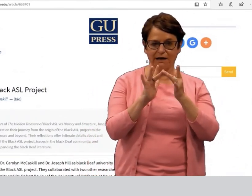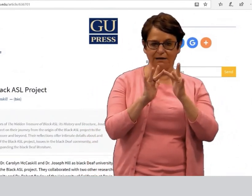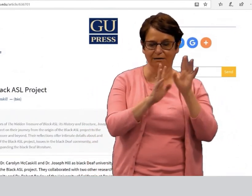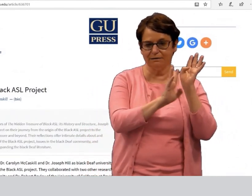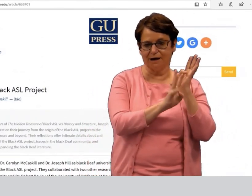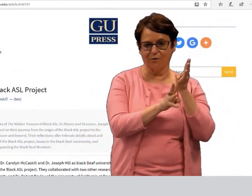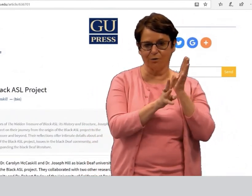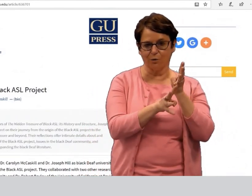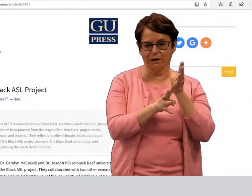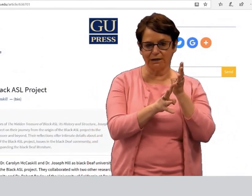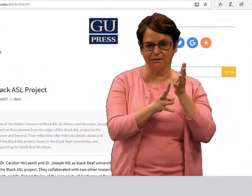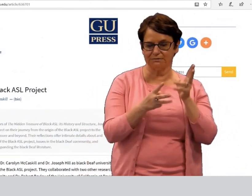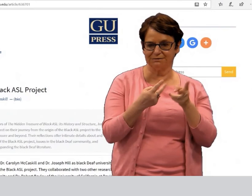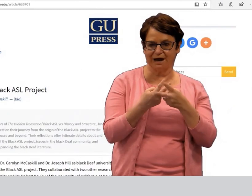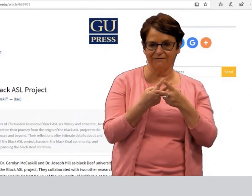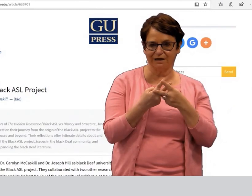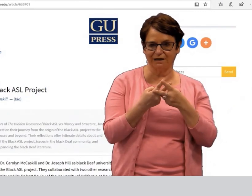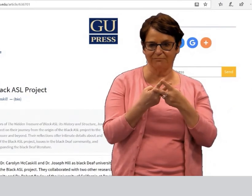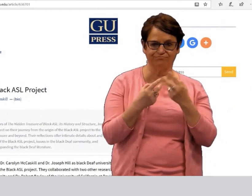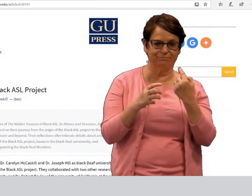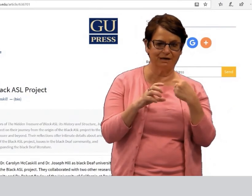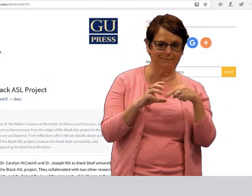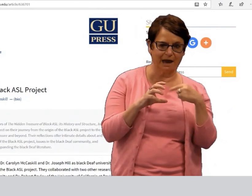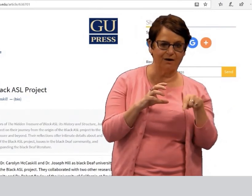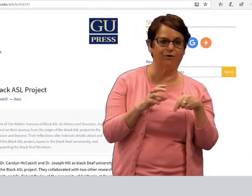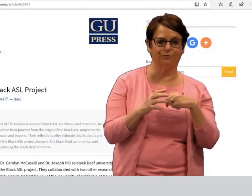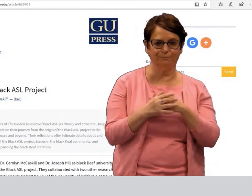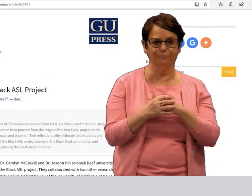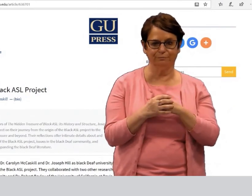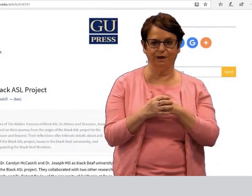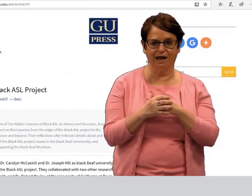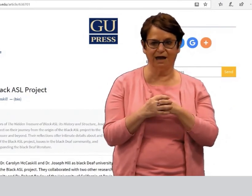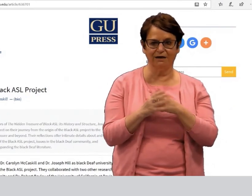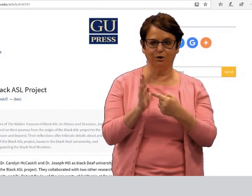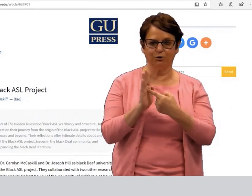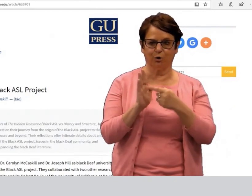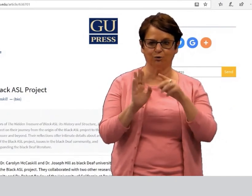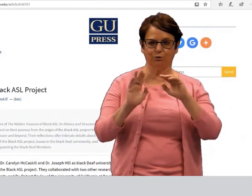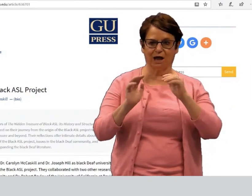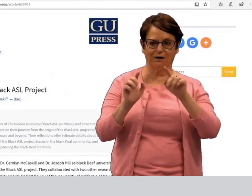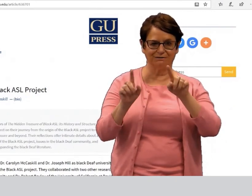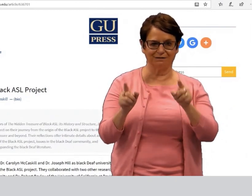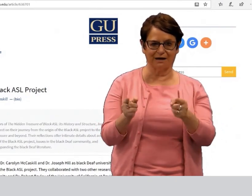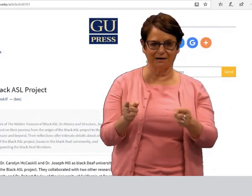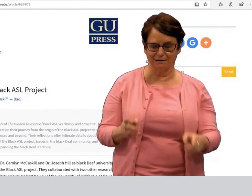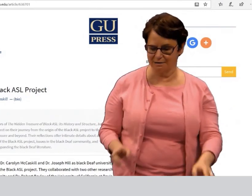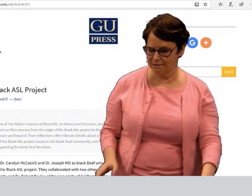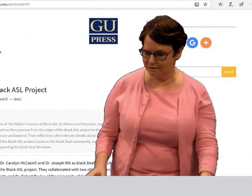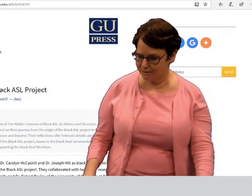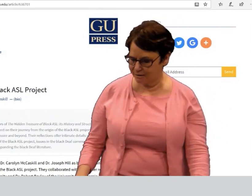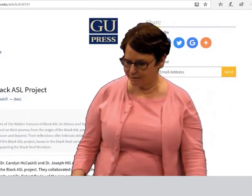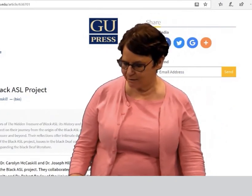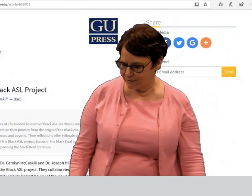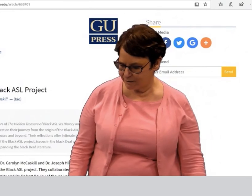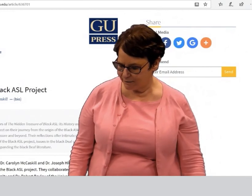Again, you can read it online, download it, save it, or email the article.